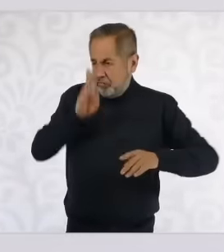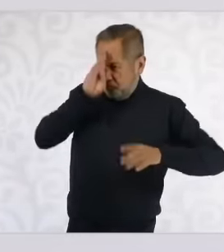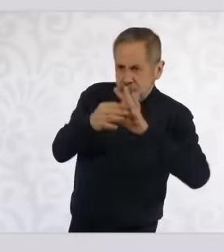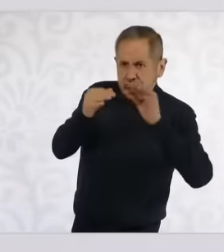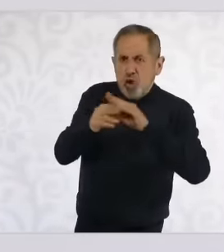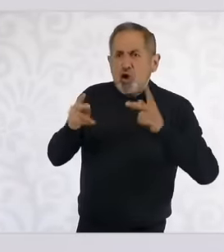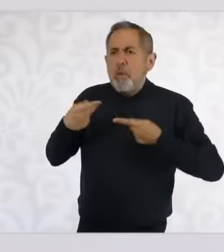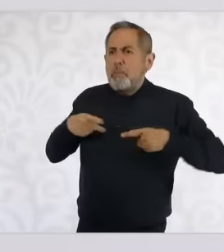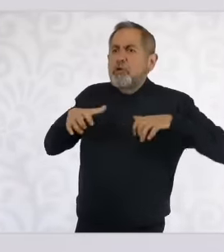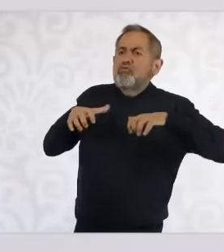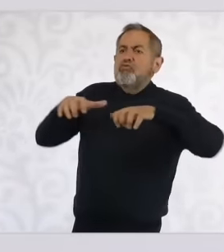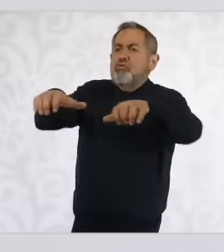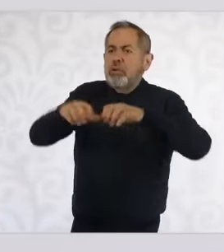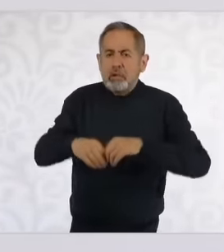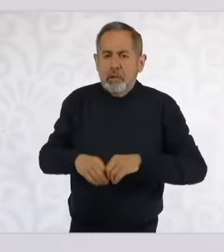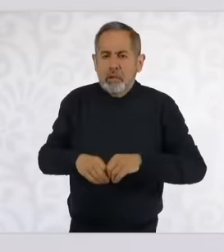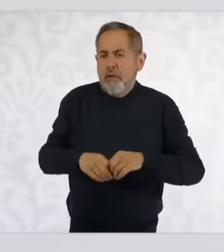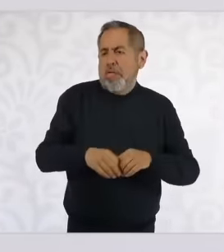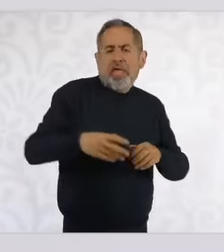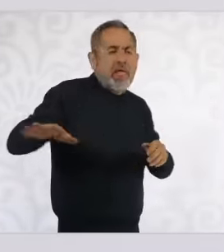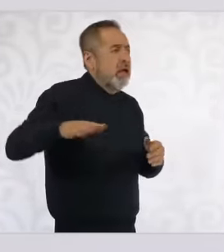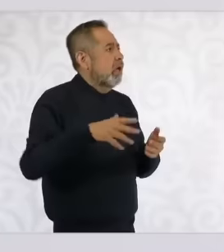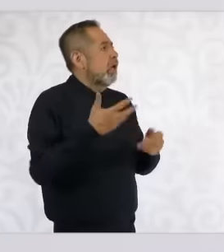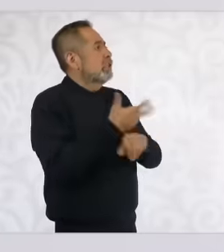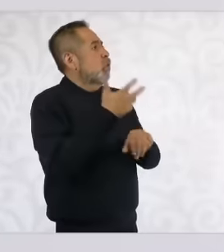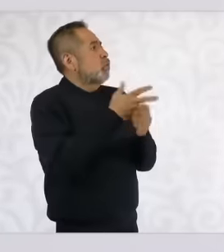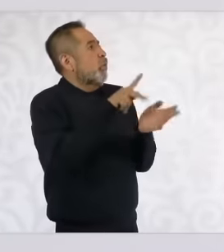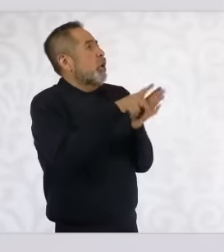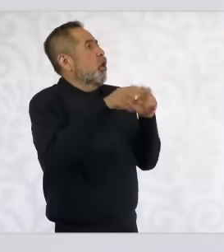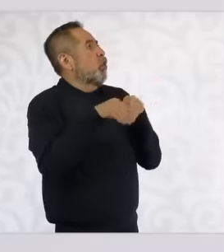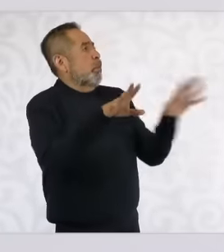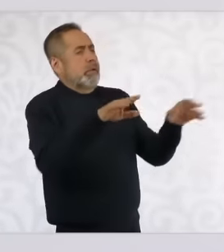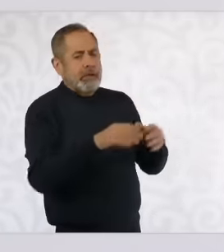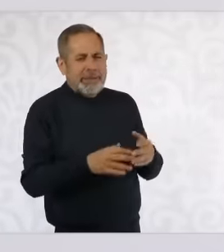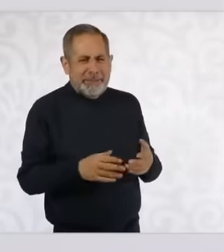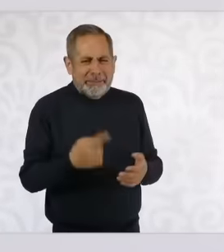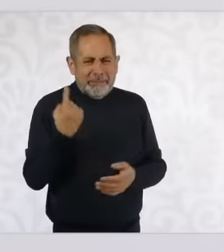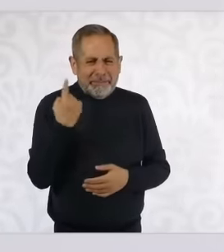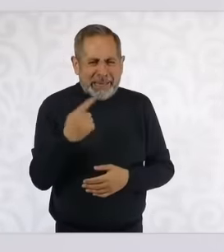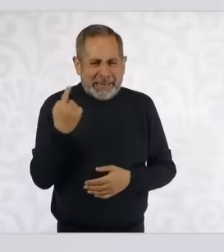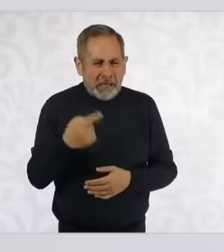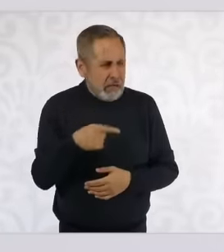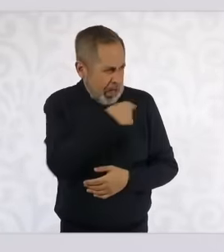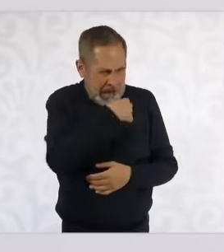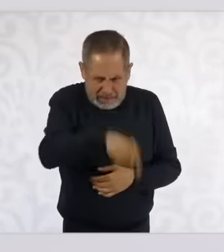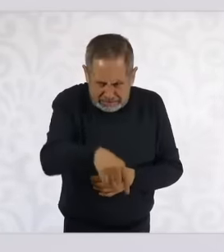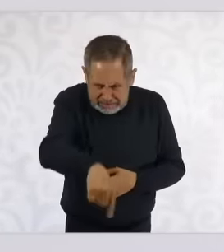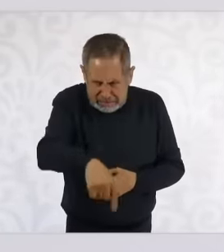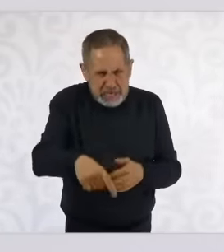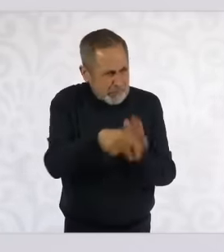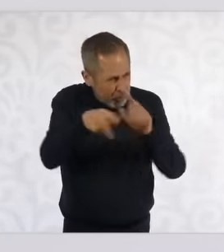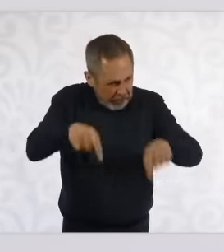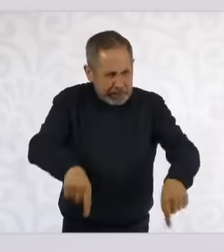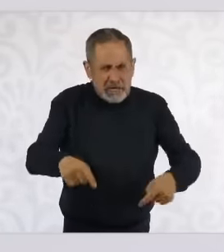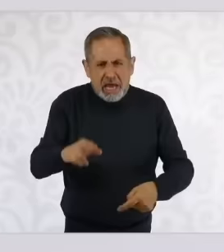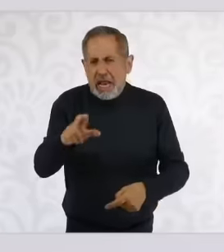a newspaper in the United States because I would have published it in reform in the universal in Milenio